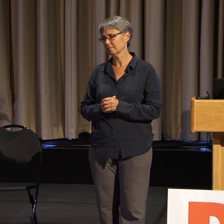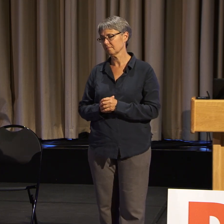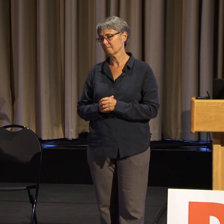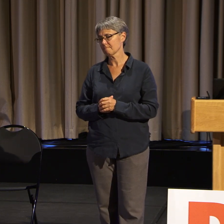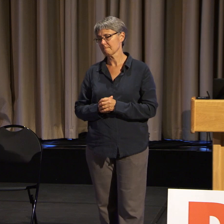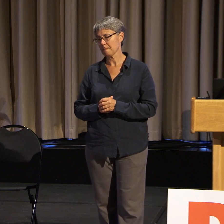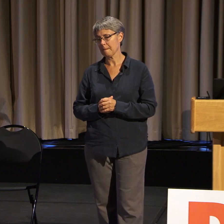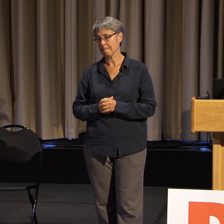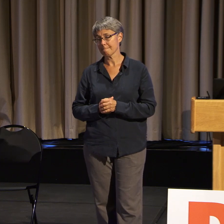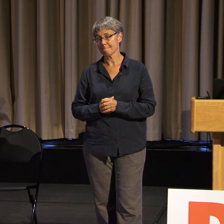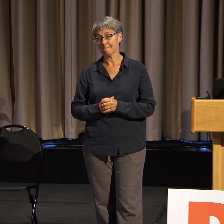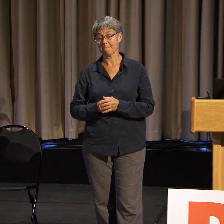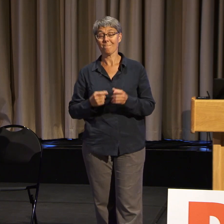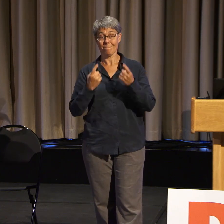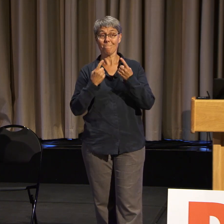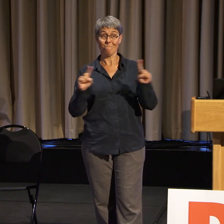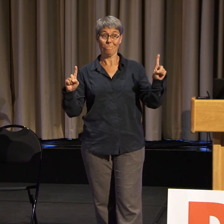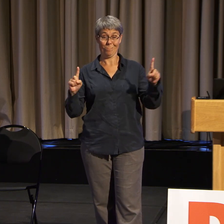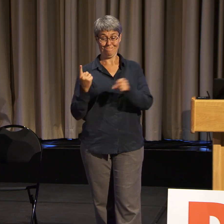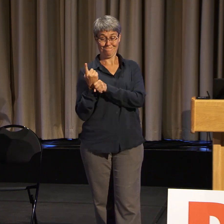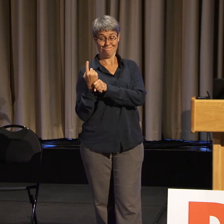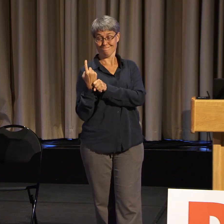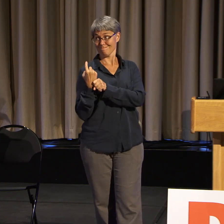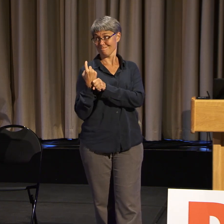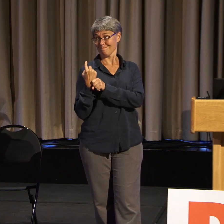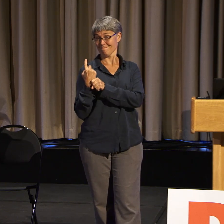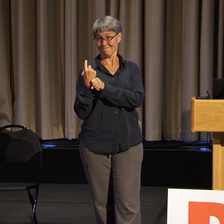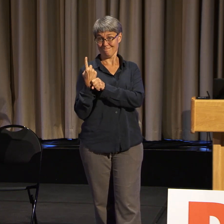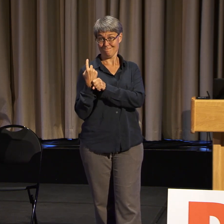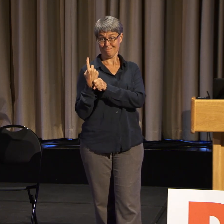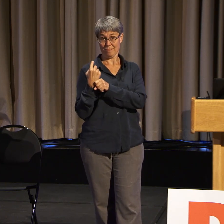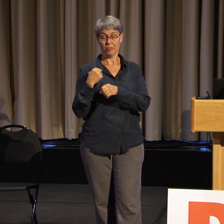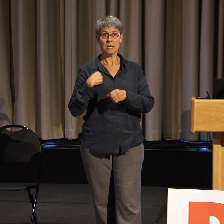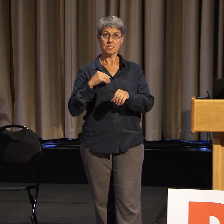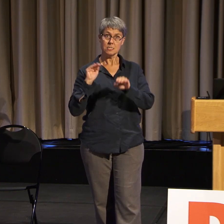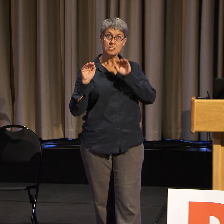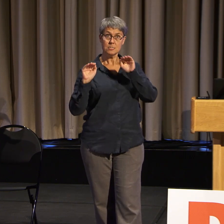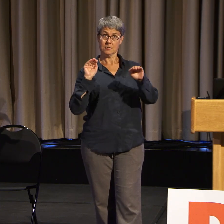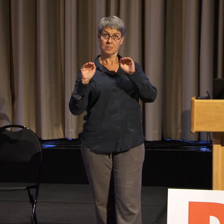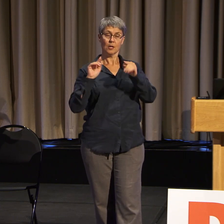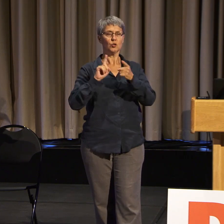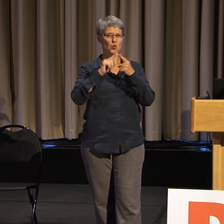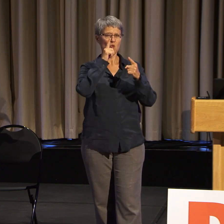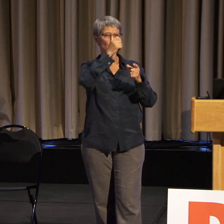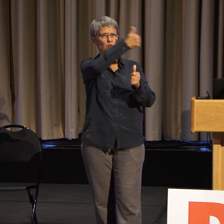at leadership in ADAPT and made an impassioned speech